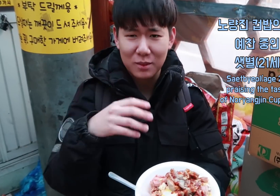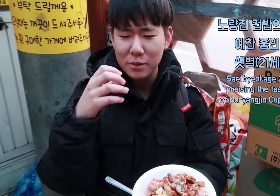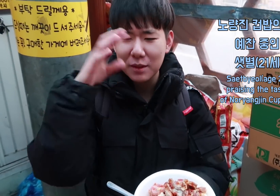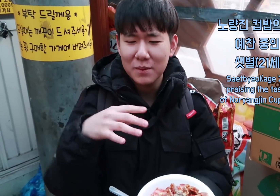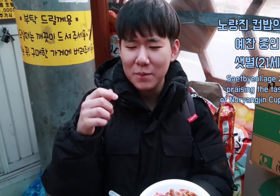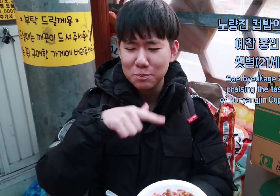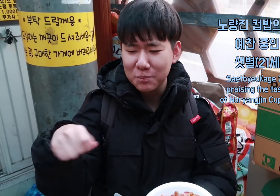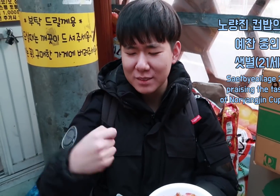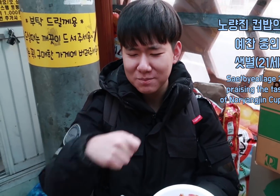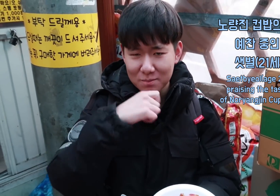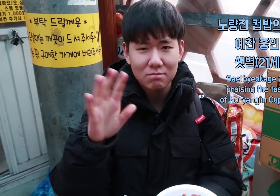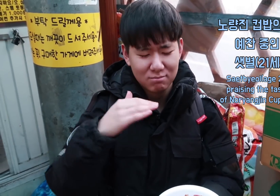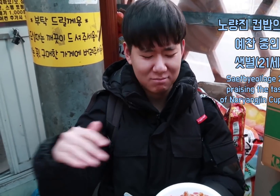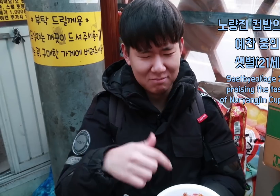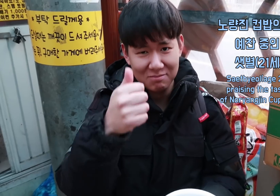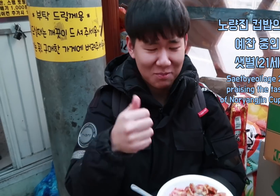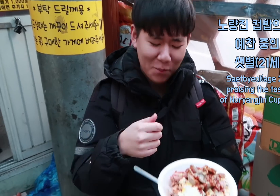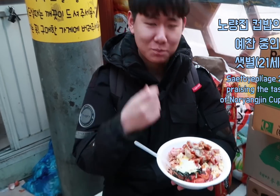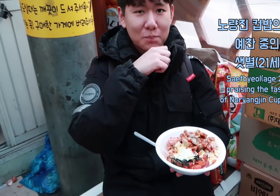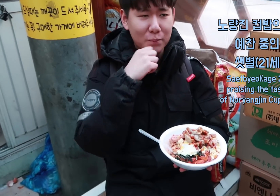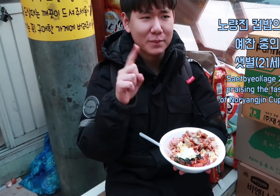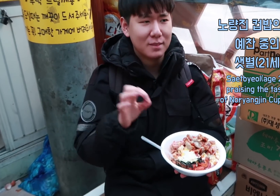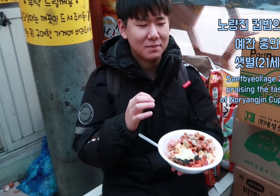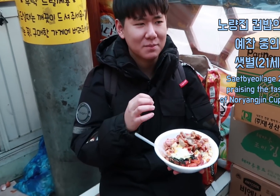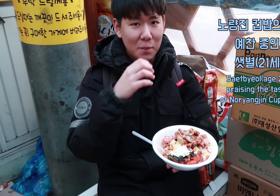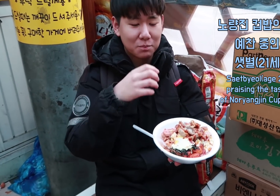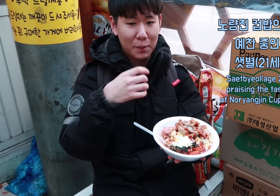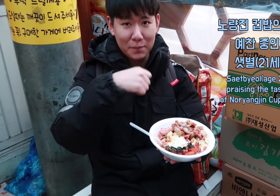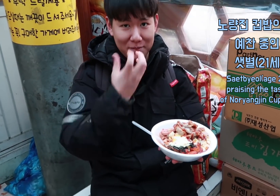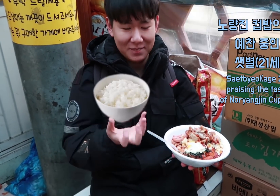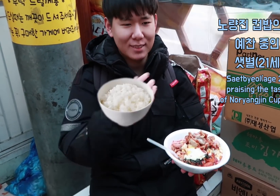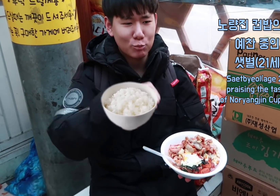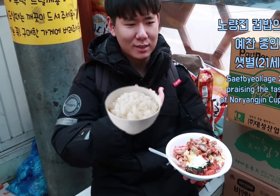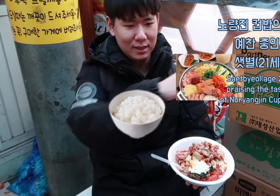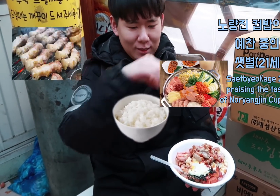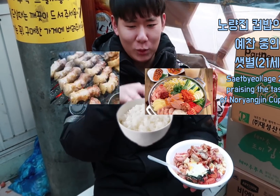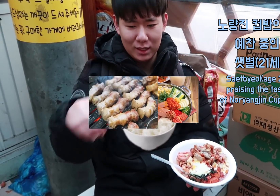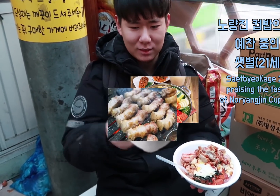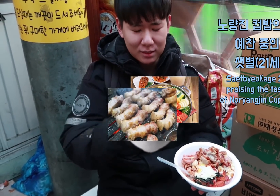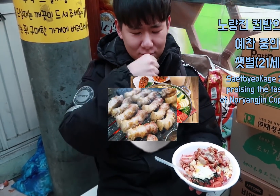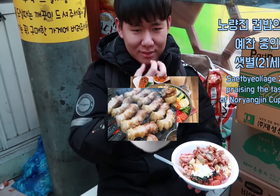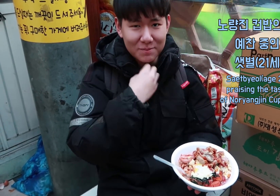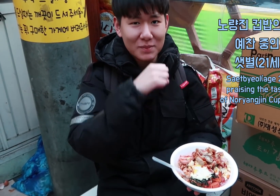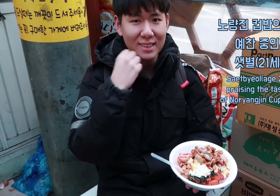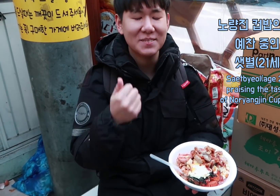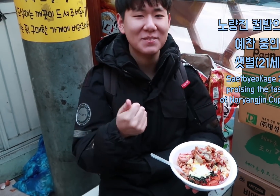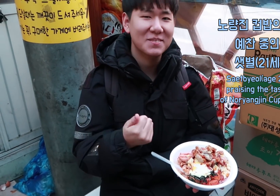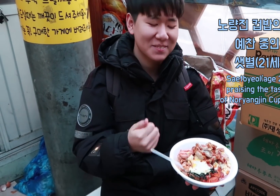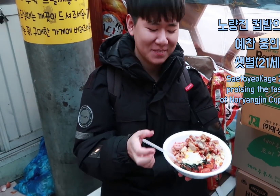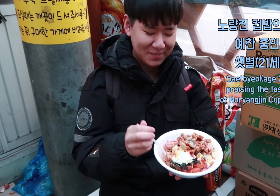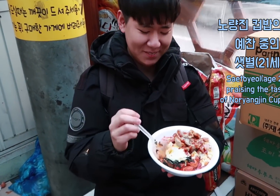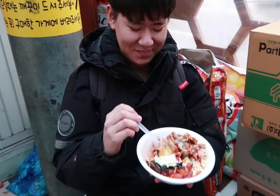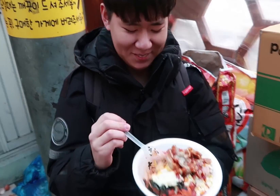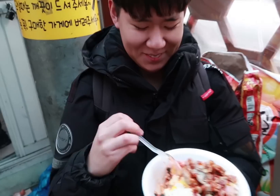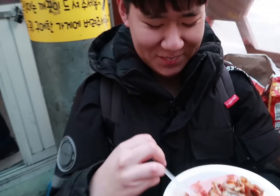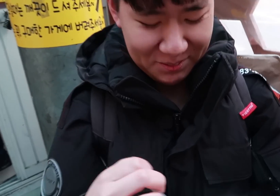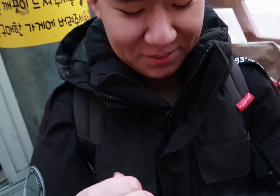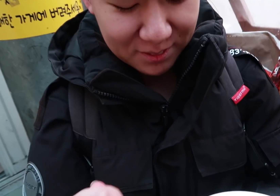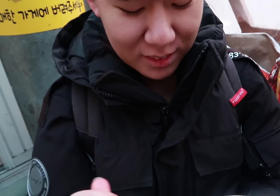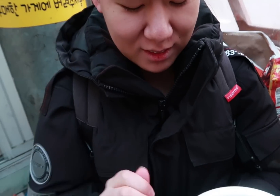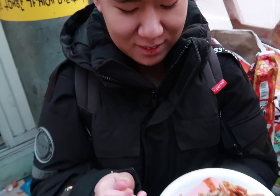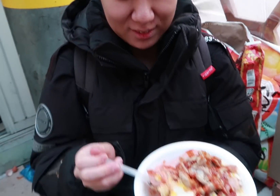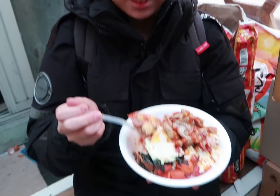Saetbyeol(age 21), praising the taste of Noryangjin Cup rice